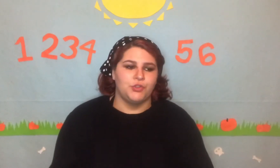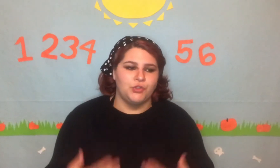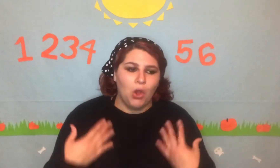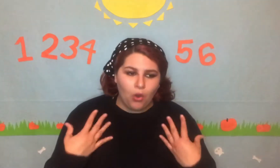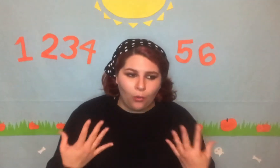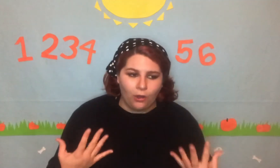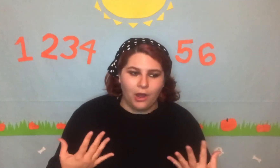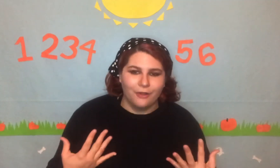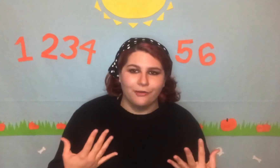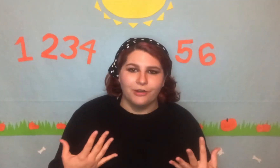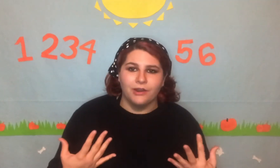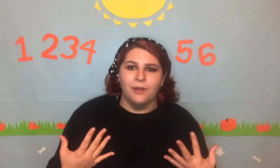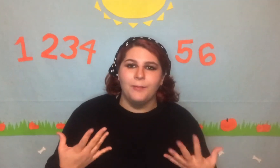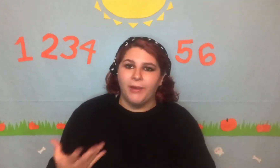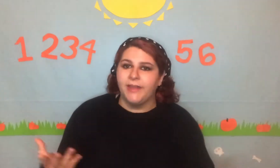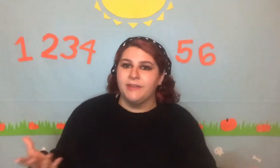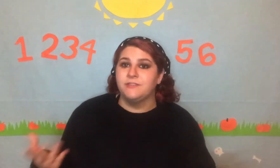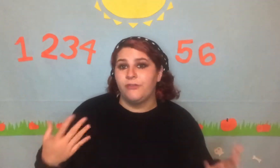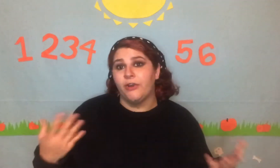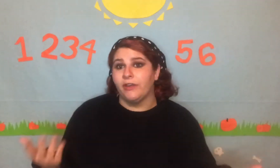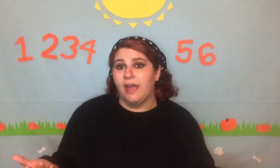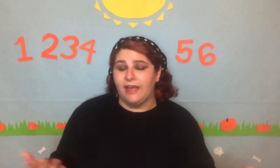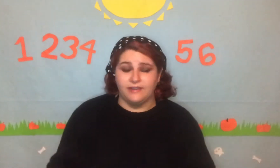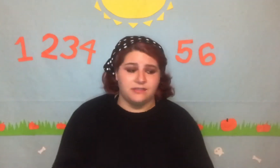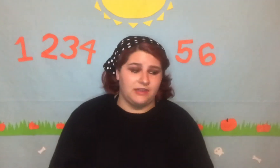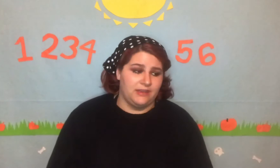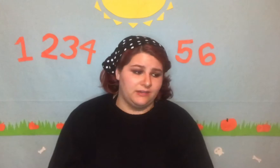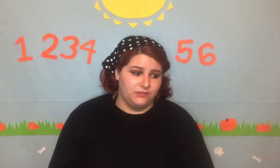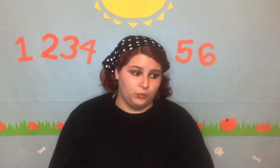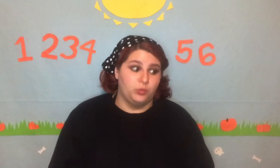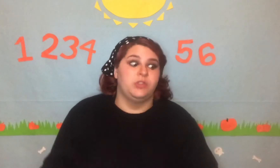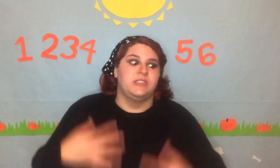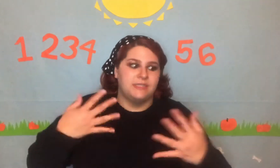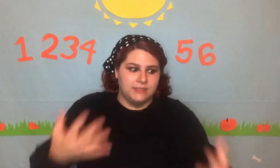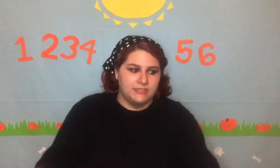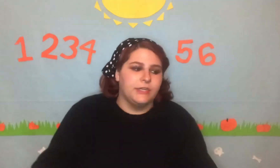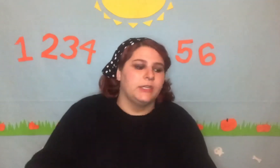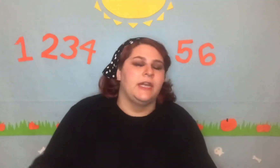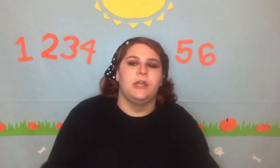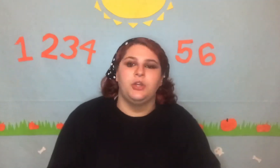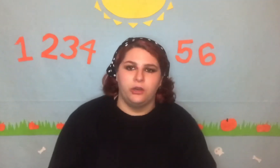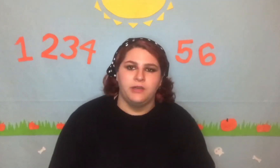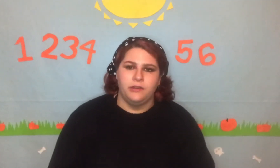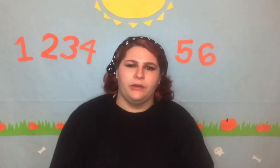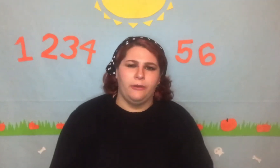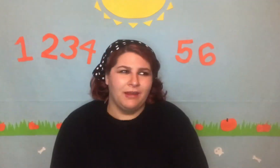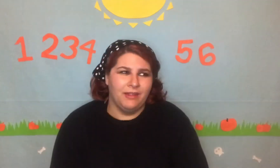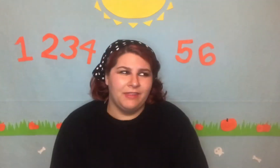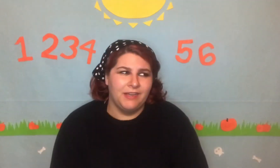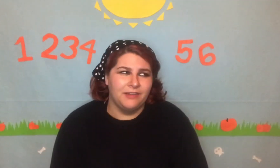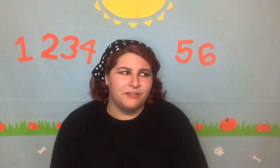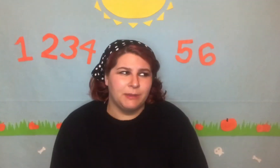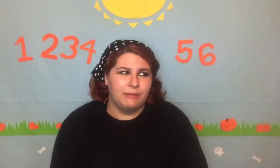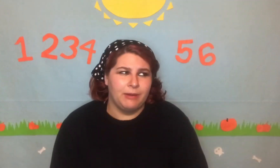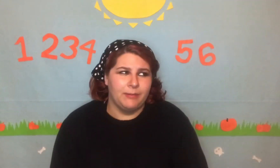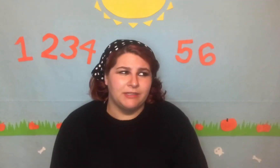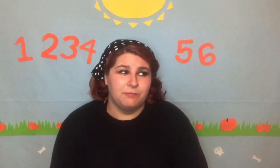so awkward, but is very kind and sincerely good, you know? I think I love Spider-Man because Peter